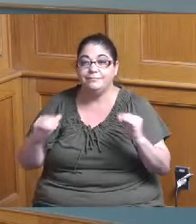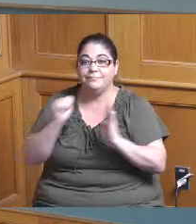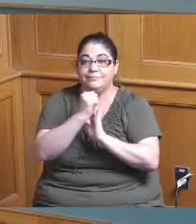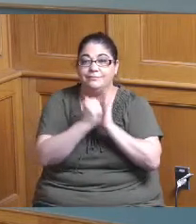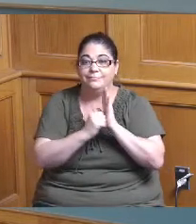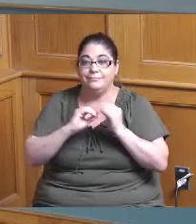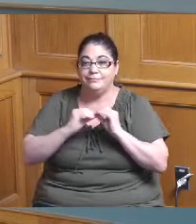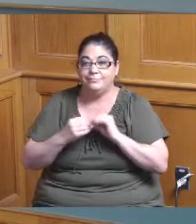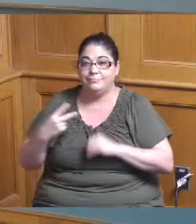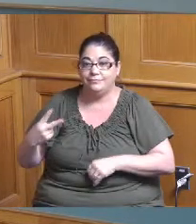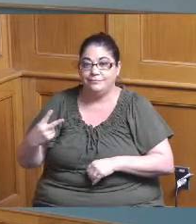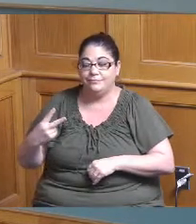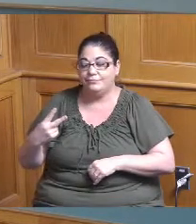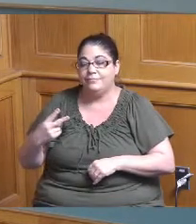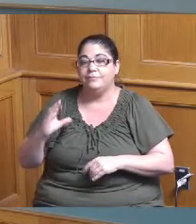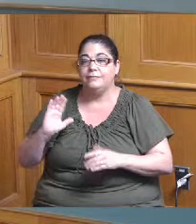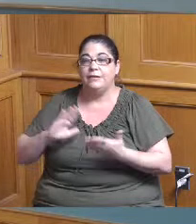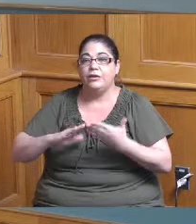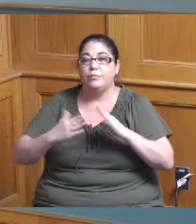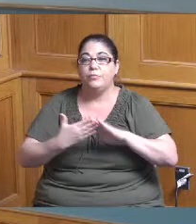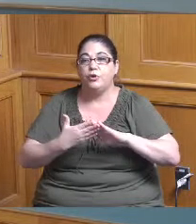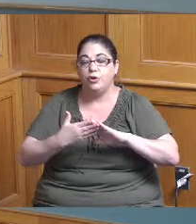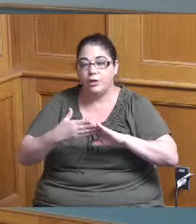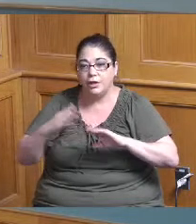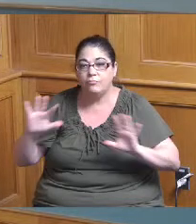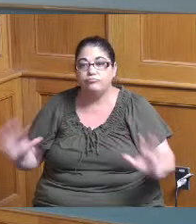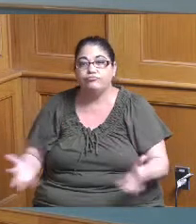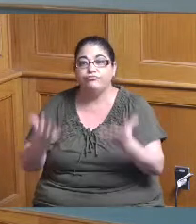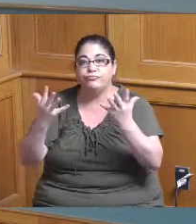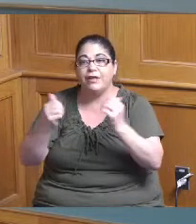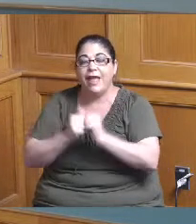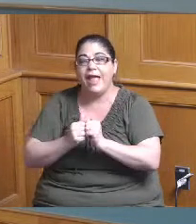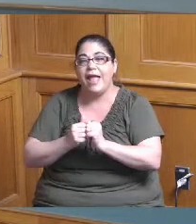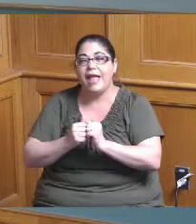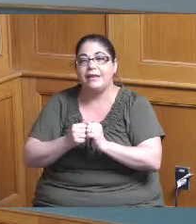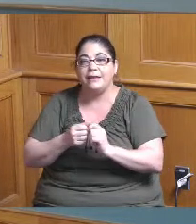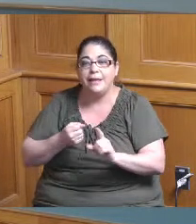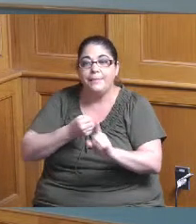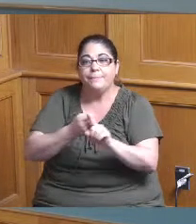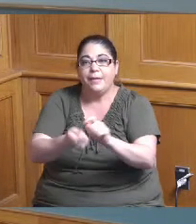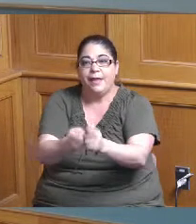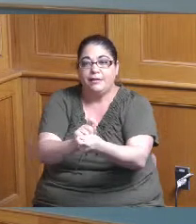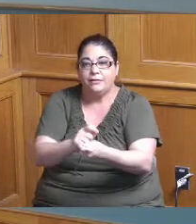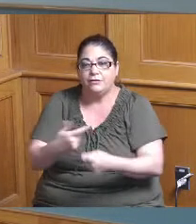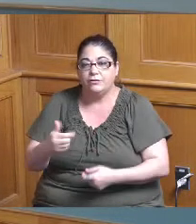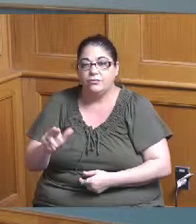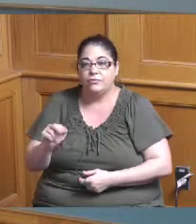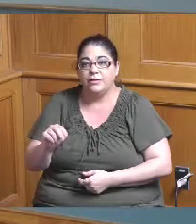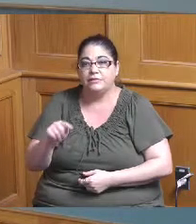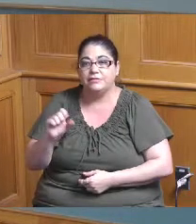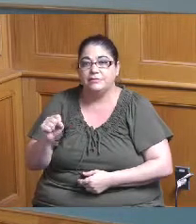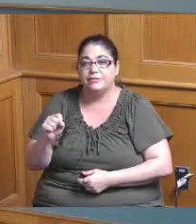two community revitalization and community impact grants recommendations Marc Von Allmen hello